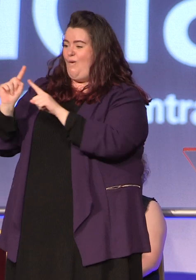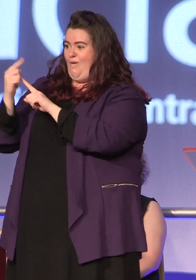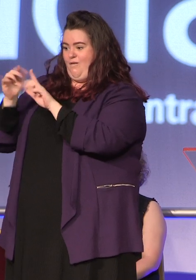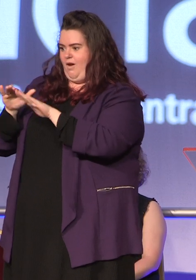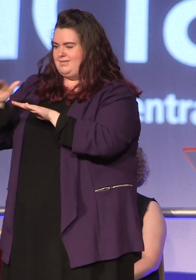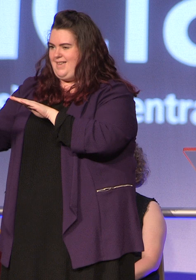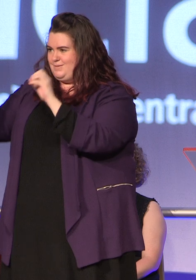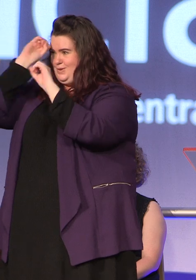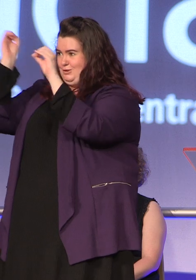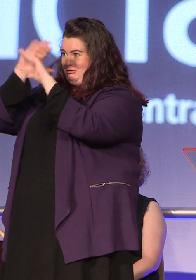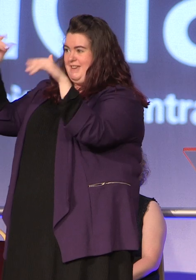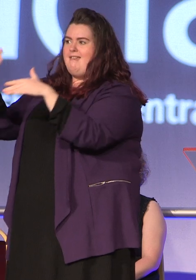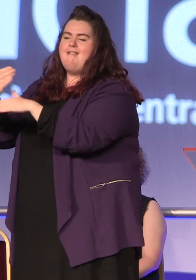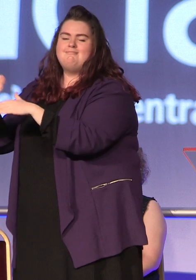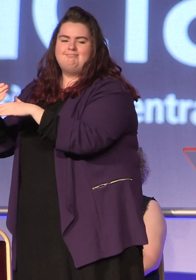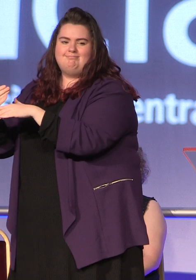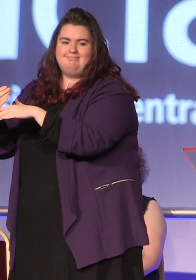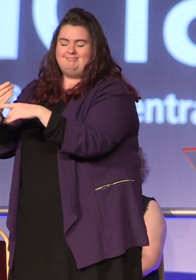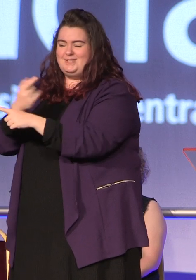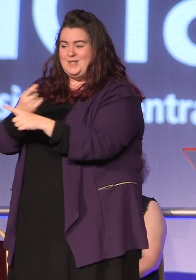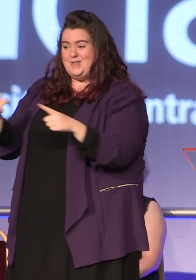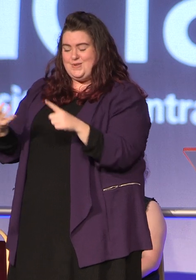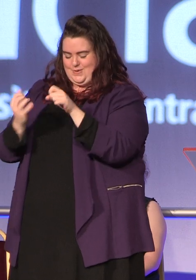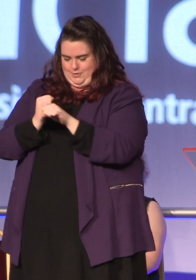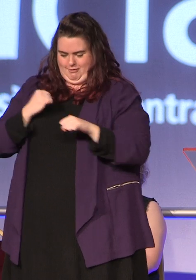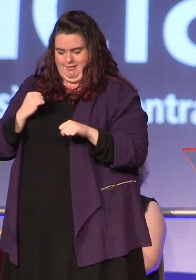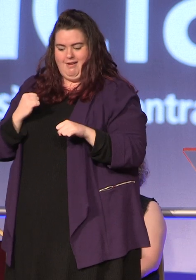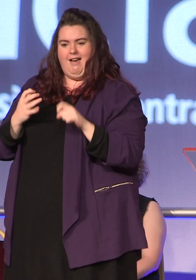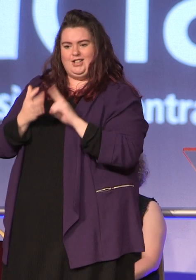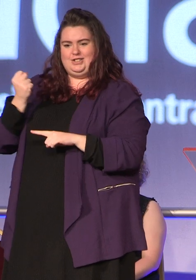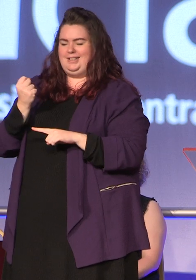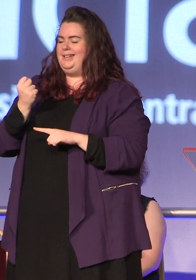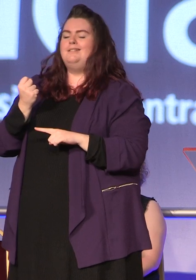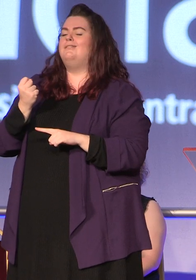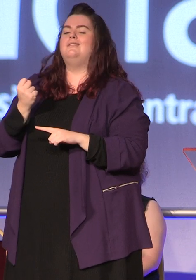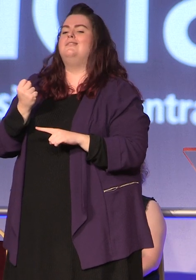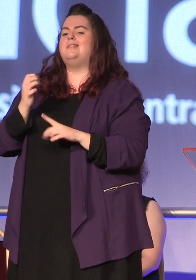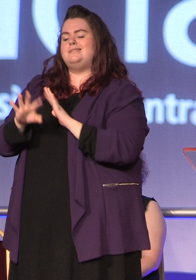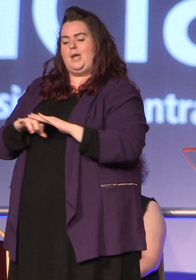towards your dream job you did this and no one can take it away from you. Moving